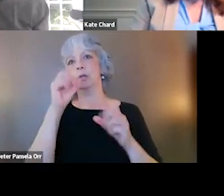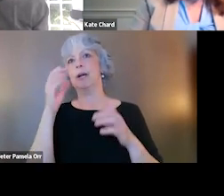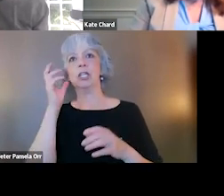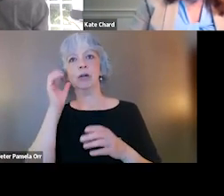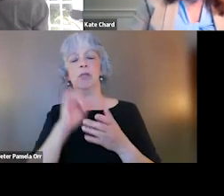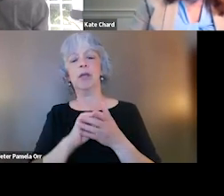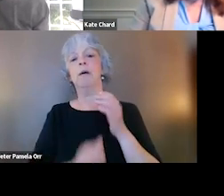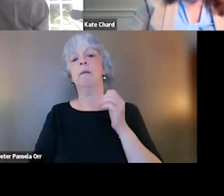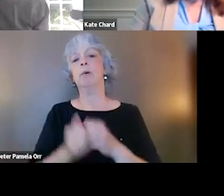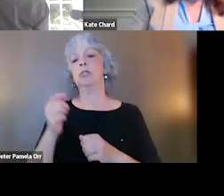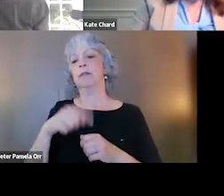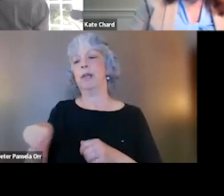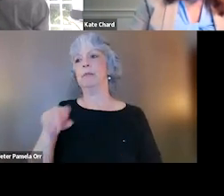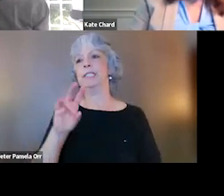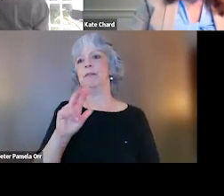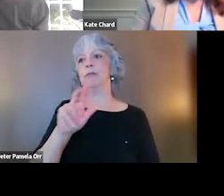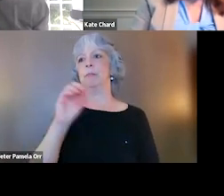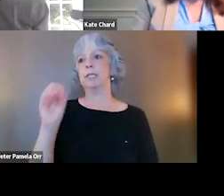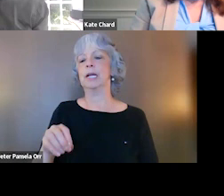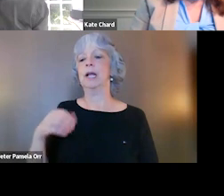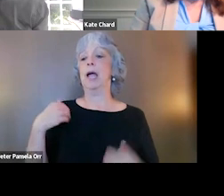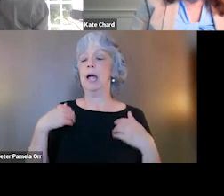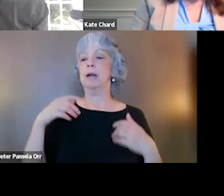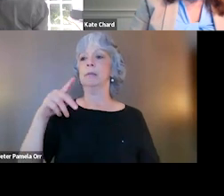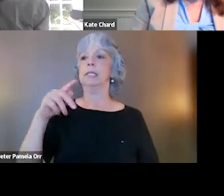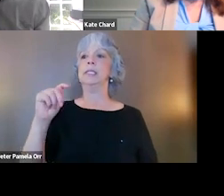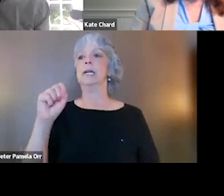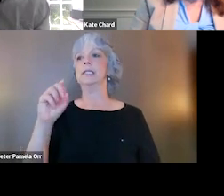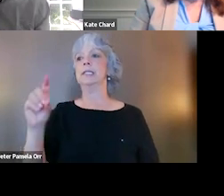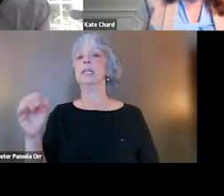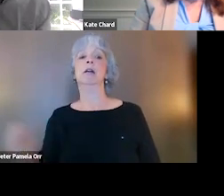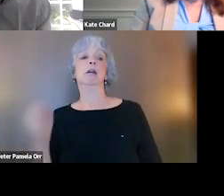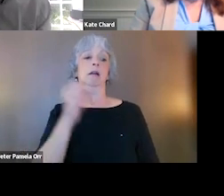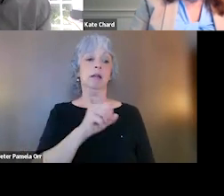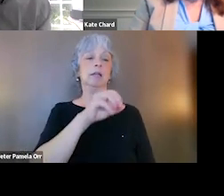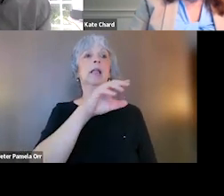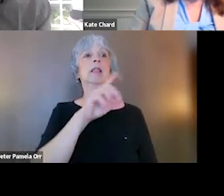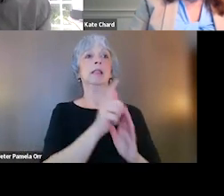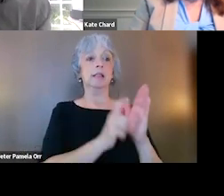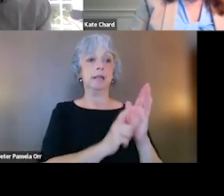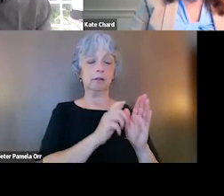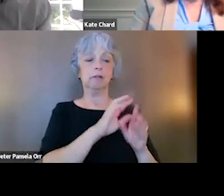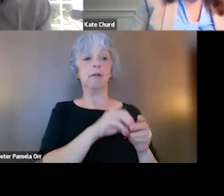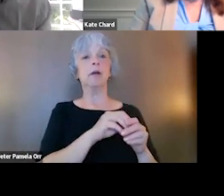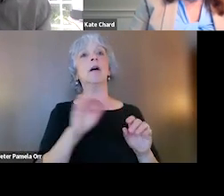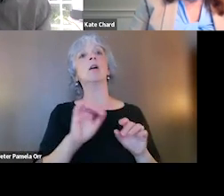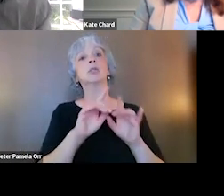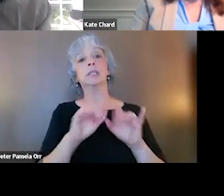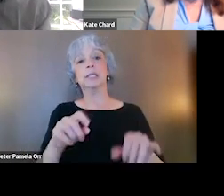73% who had PTSD and legal involvement also had a co-occurring SUD disorder. And what we saw, which was great,